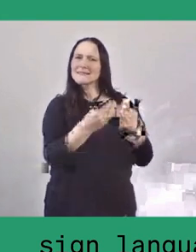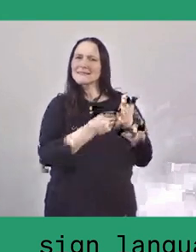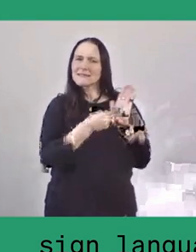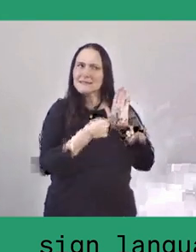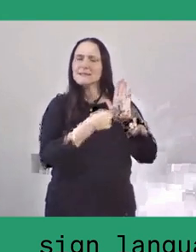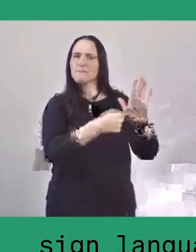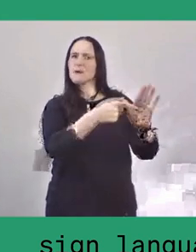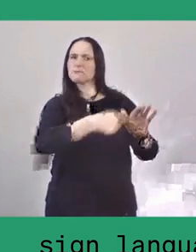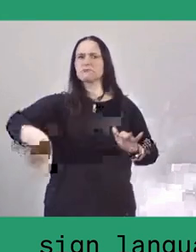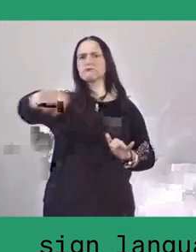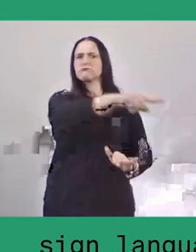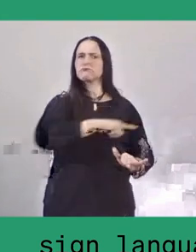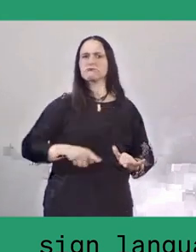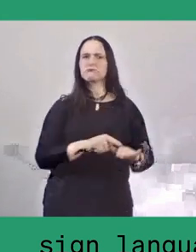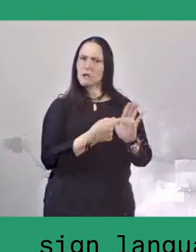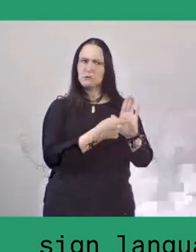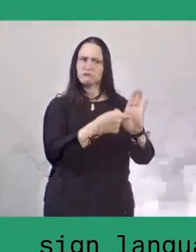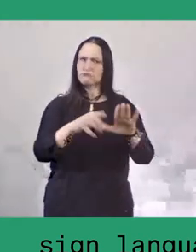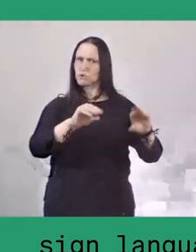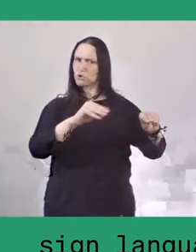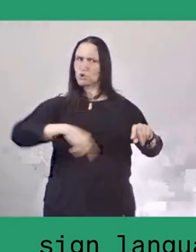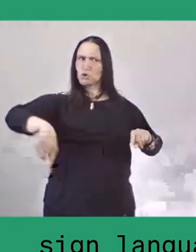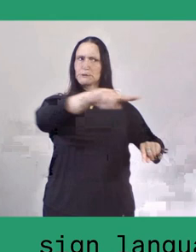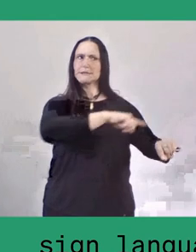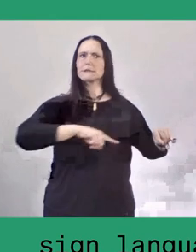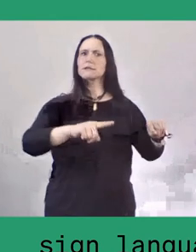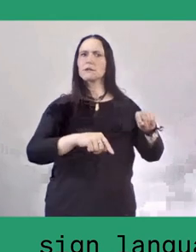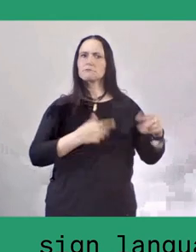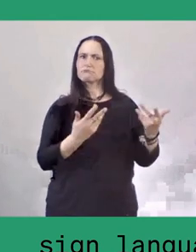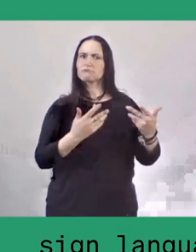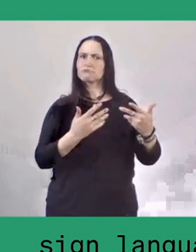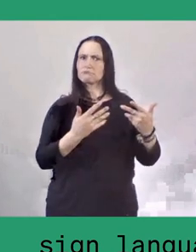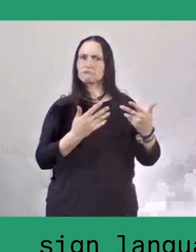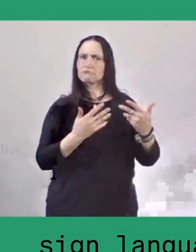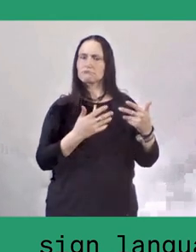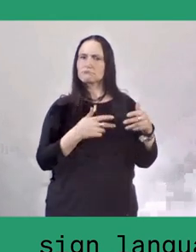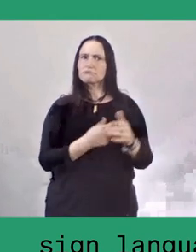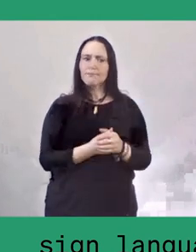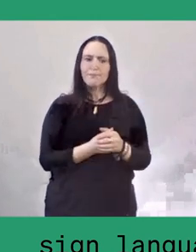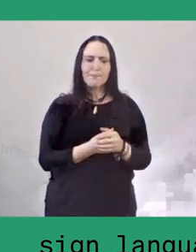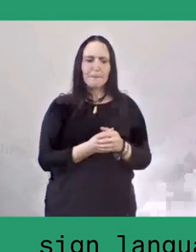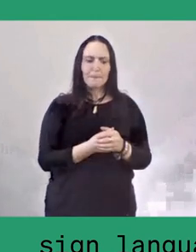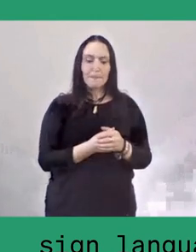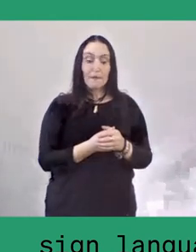by many organisations. In fact, the lumbung becomes a symbol